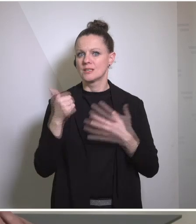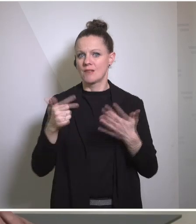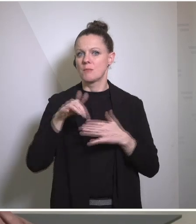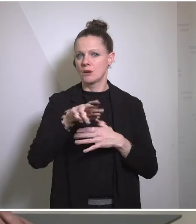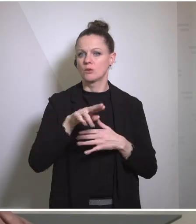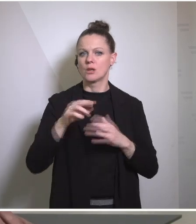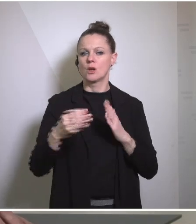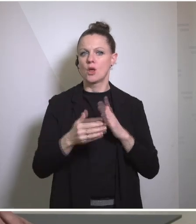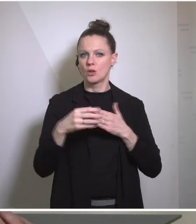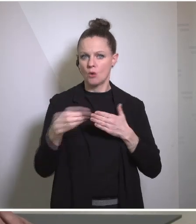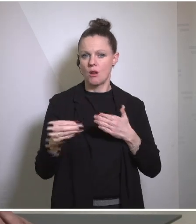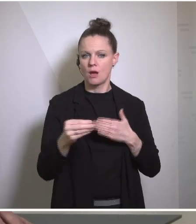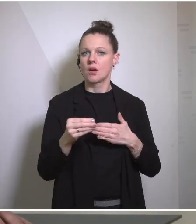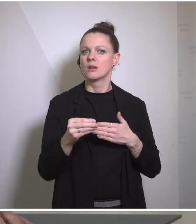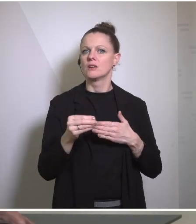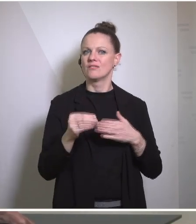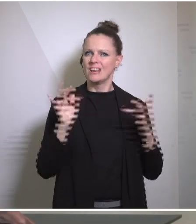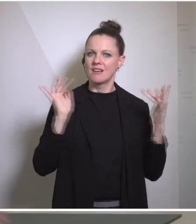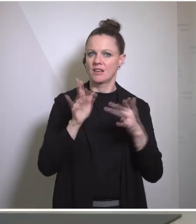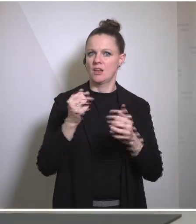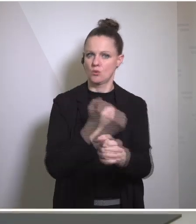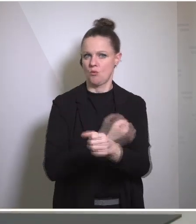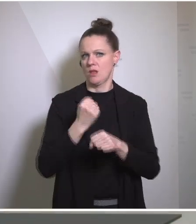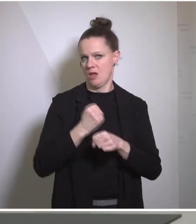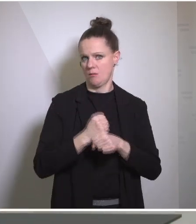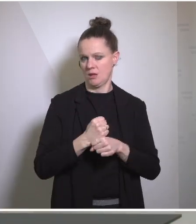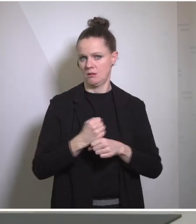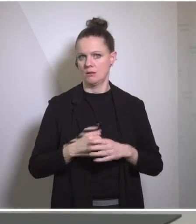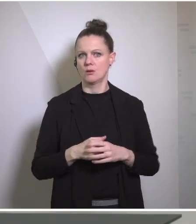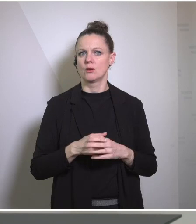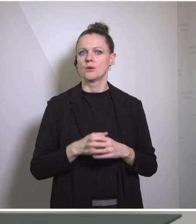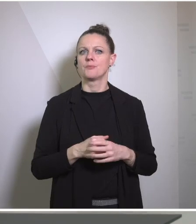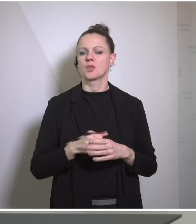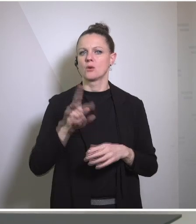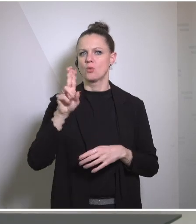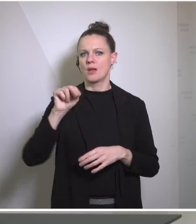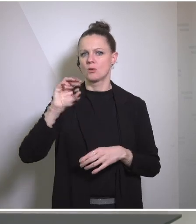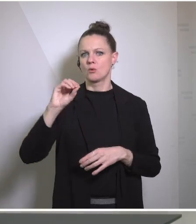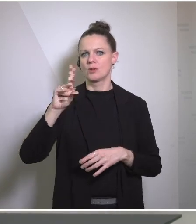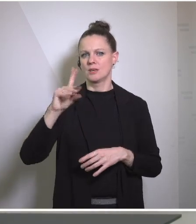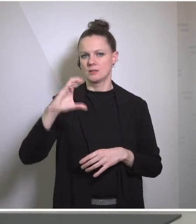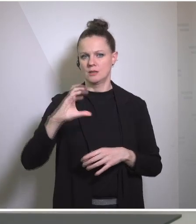efforts to address synthetic drugs through the UNODC on top of the 100 million that we announced